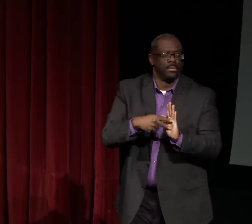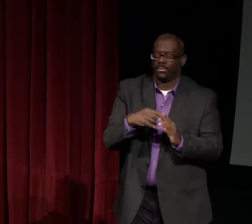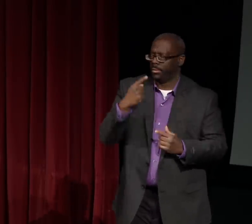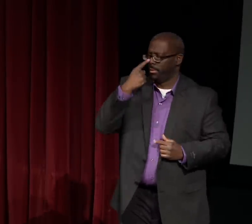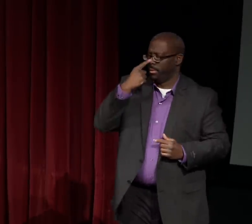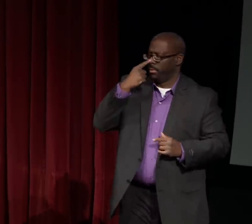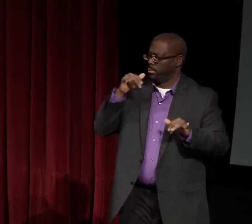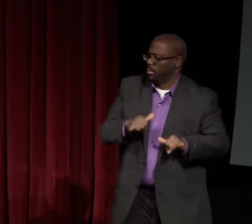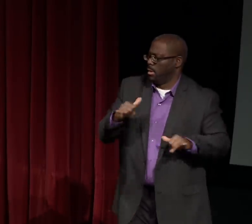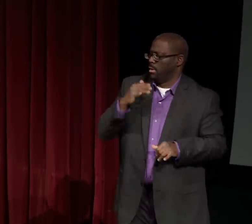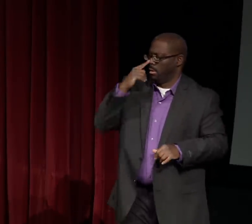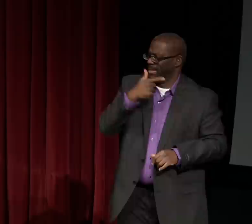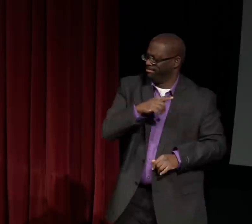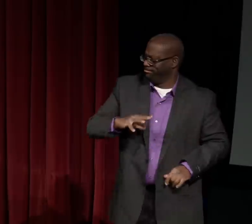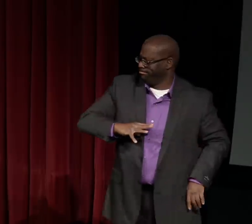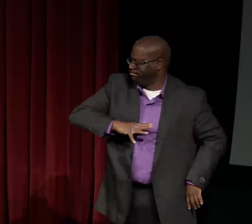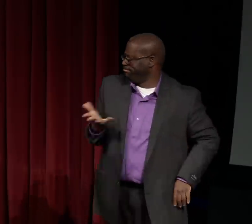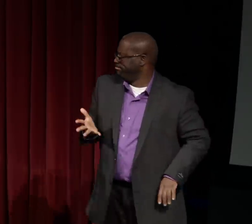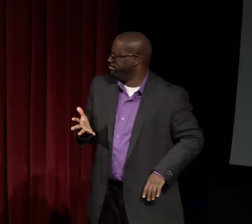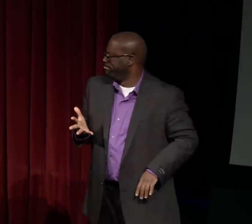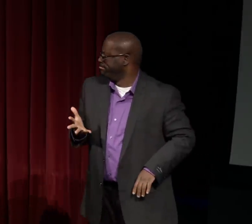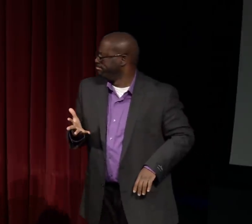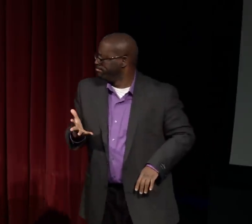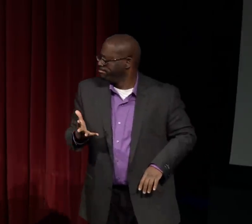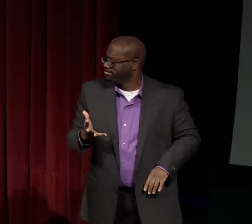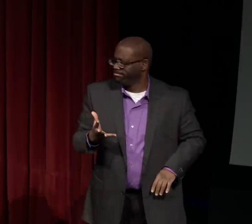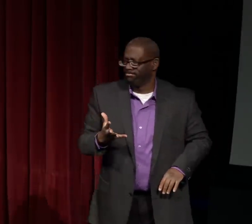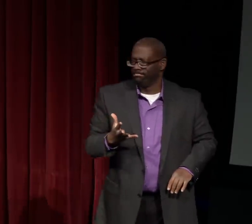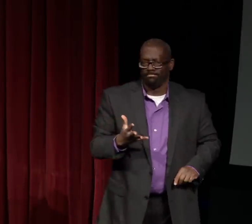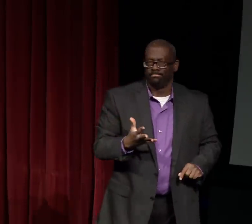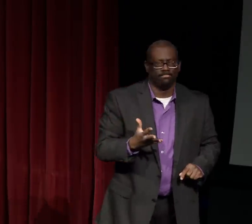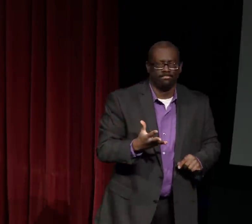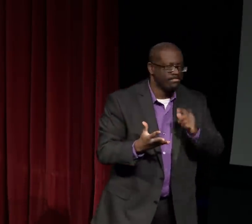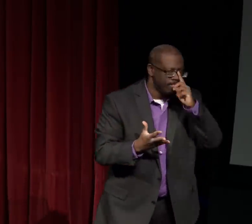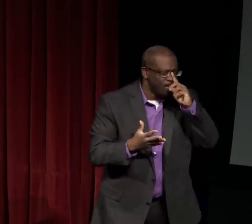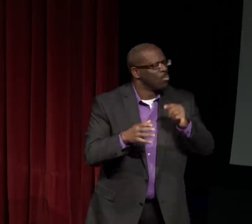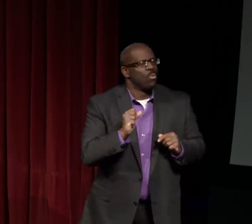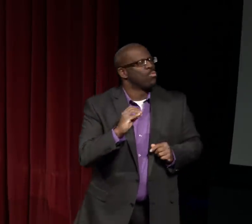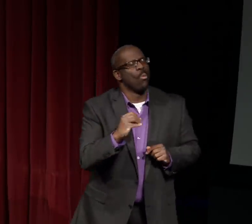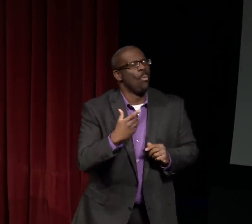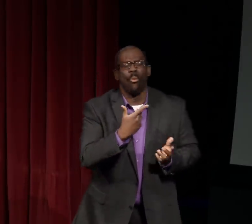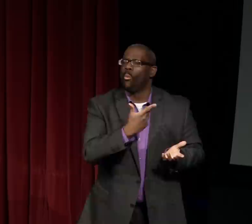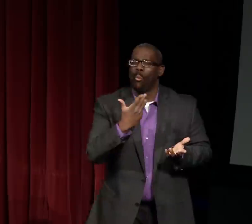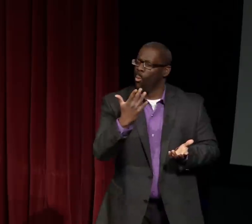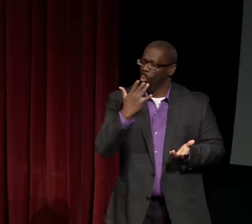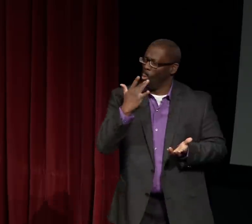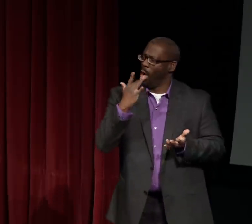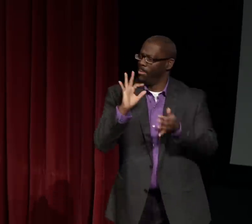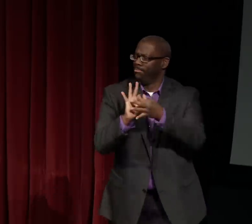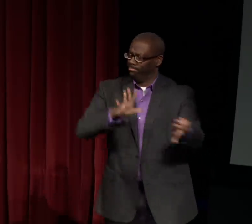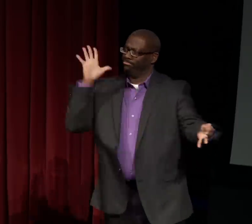and ended on the nose. All of these reflecting color